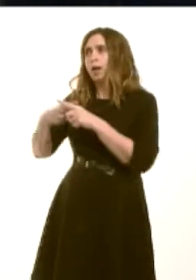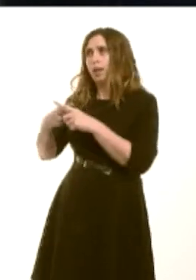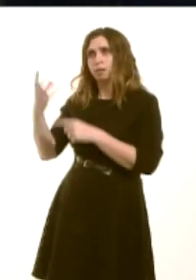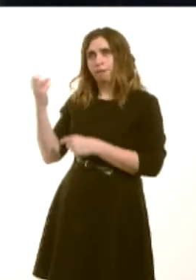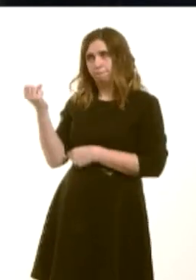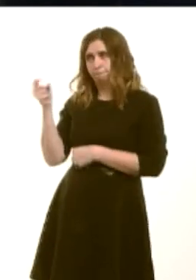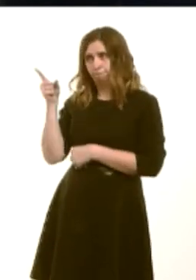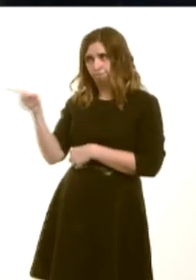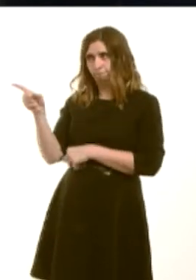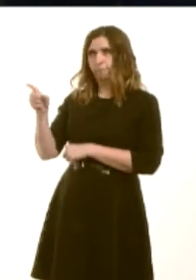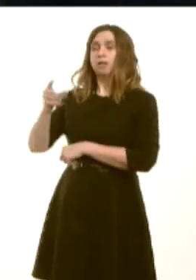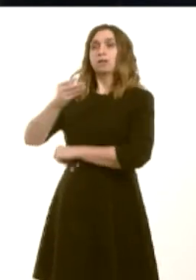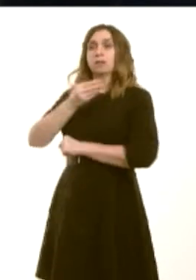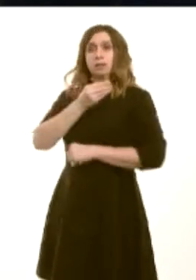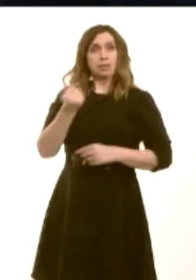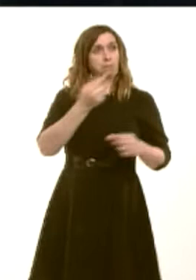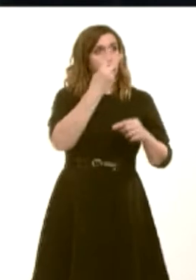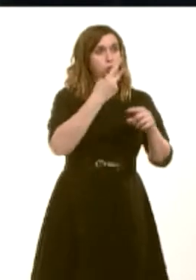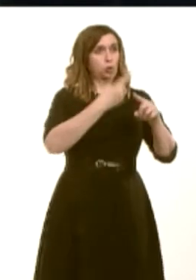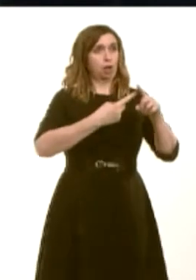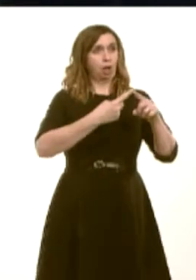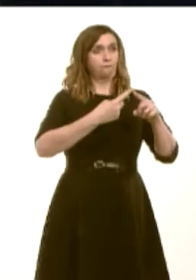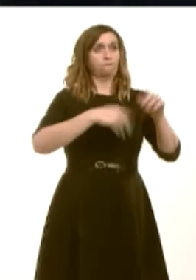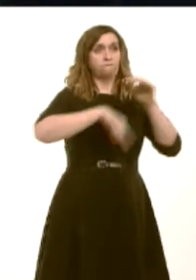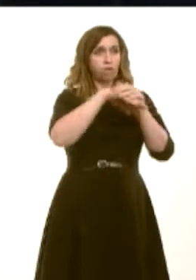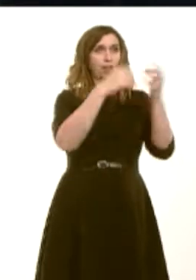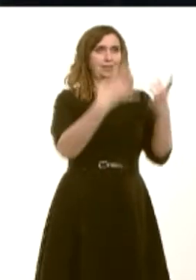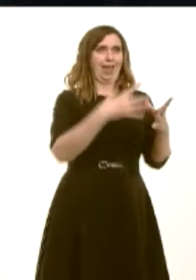nursery, and some also offer two-and-a-half full days a week, rather than five half-days